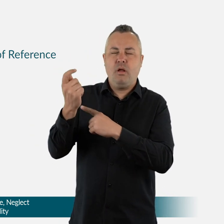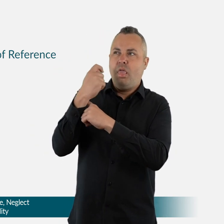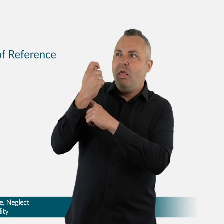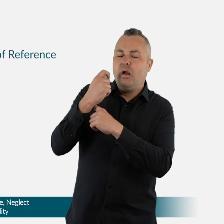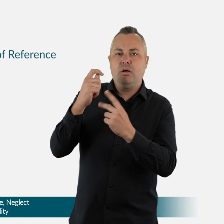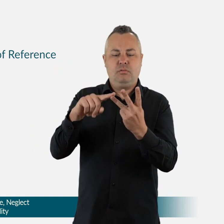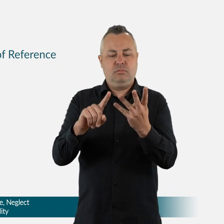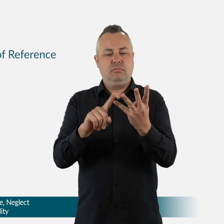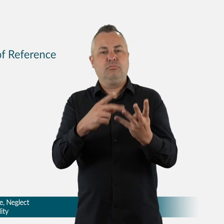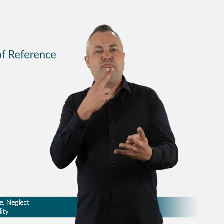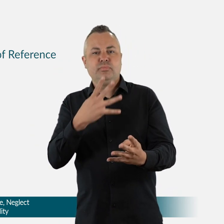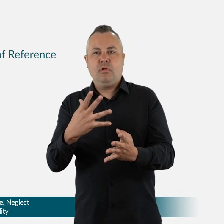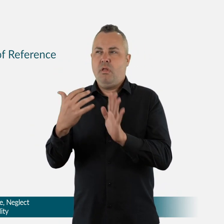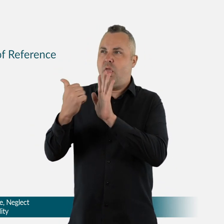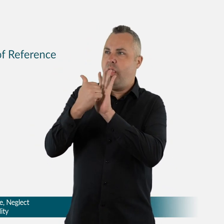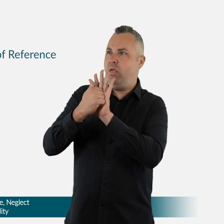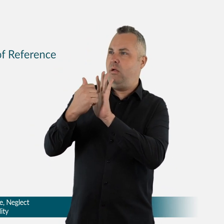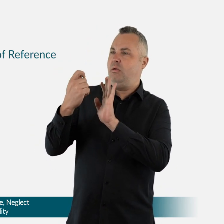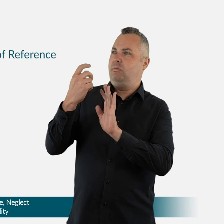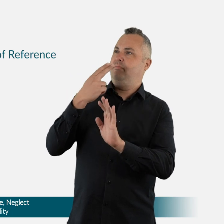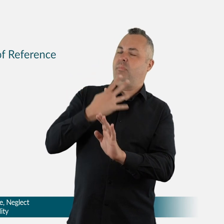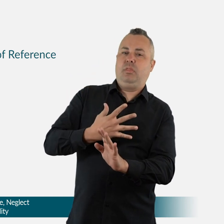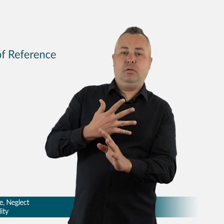exploitation of people with disability, in all settings where they occur.